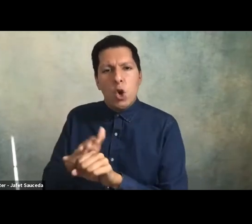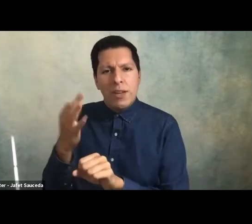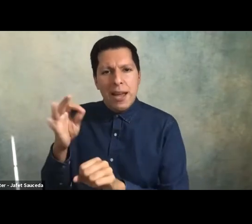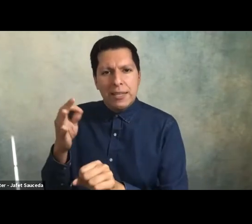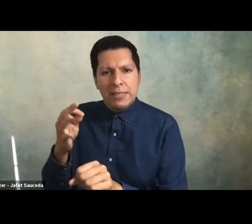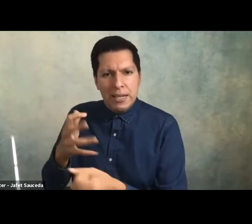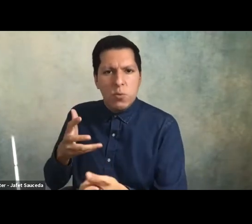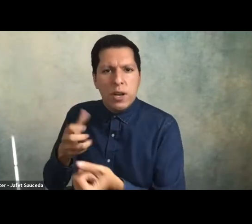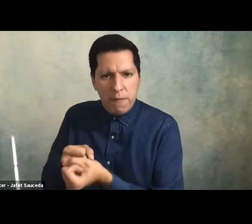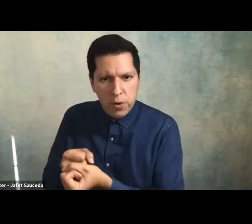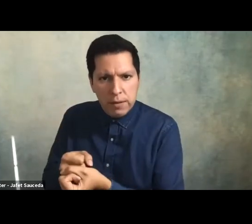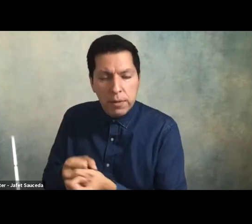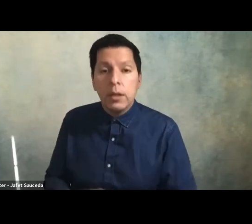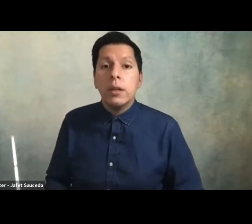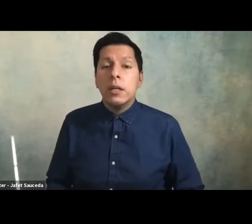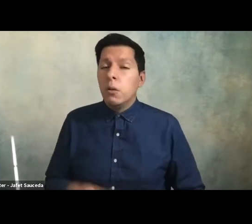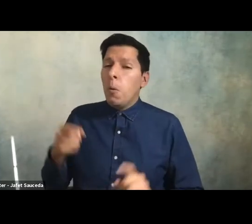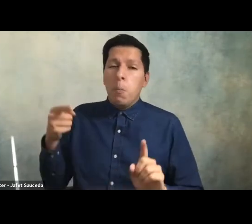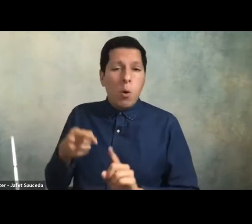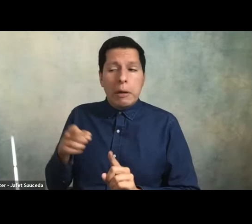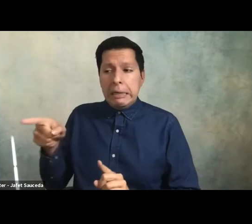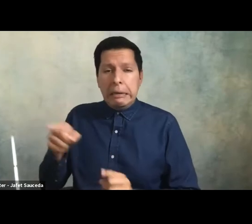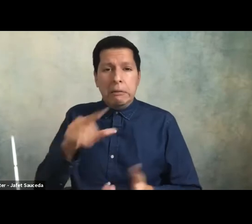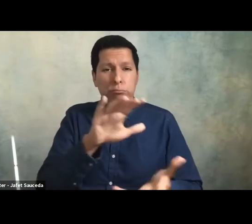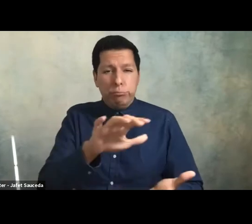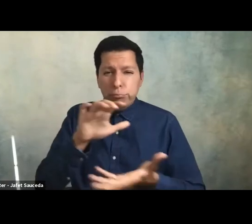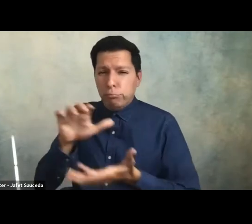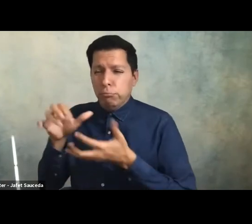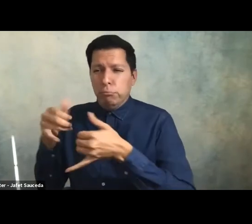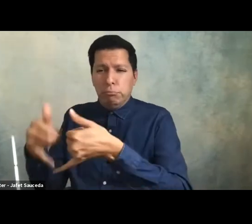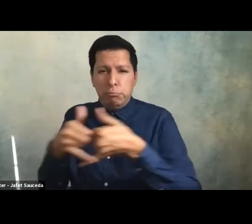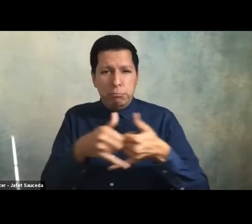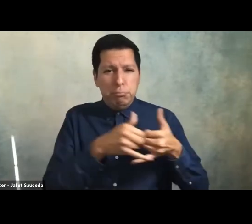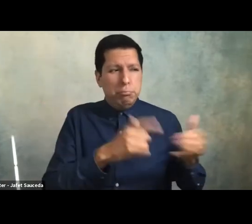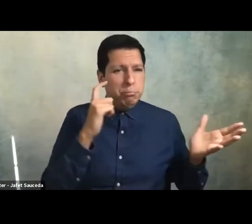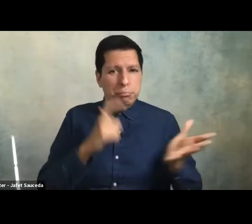the recipient of dozens of top honors in his field and one honorary doctorate